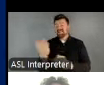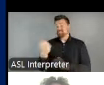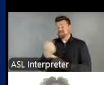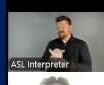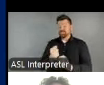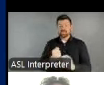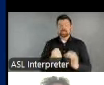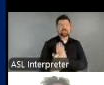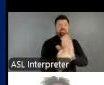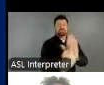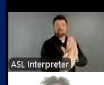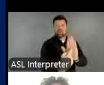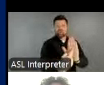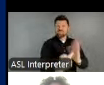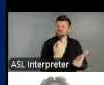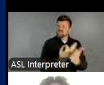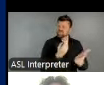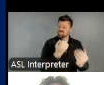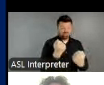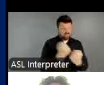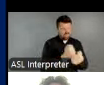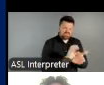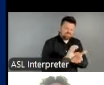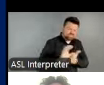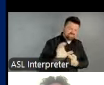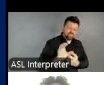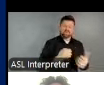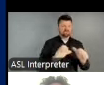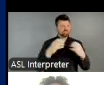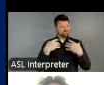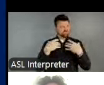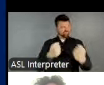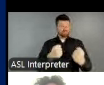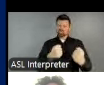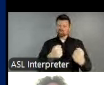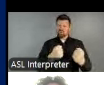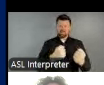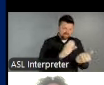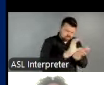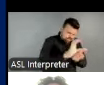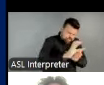to individual organizations with a strong track record in serving underserved populations, it was